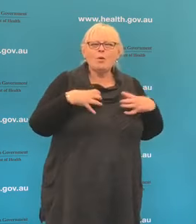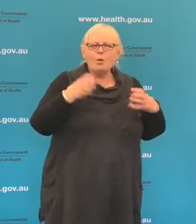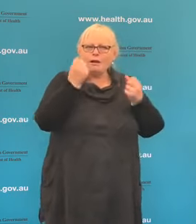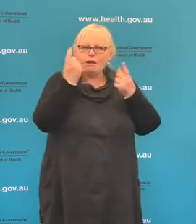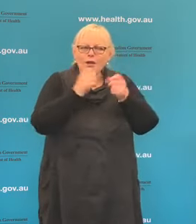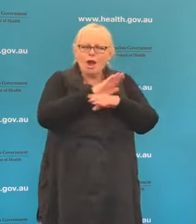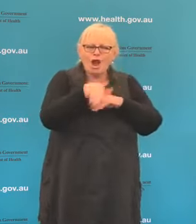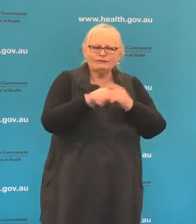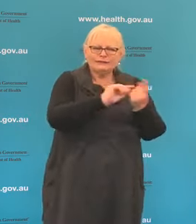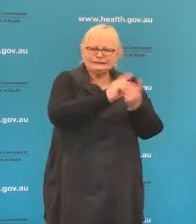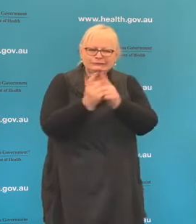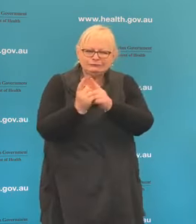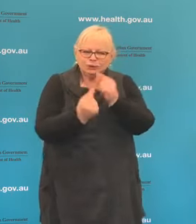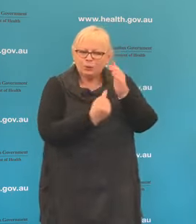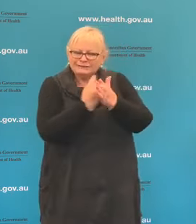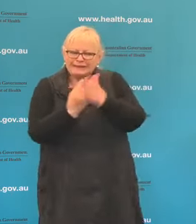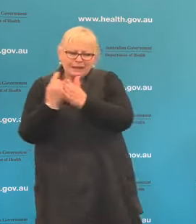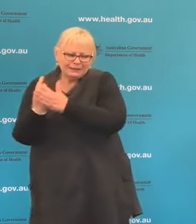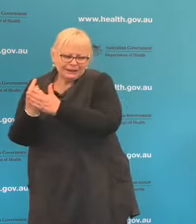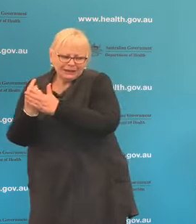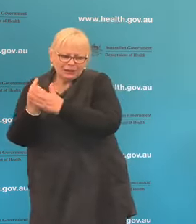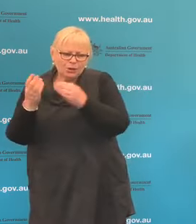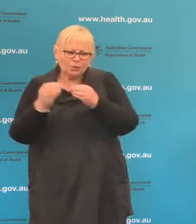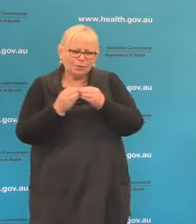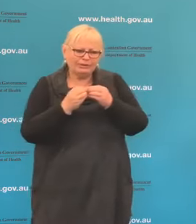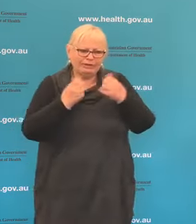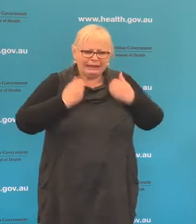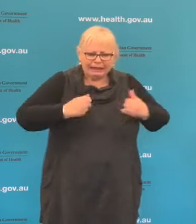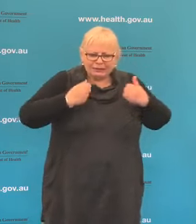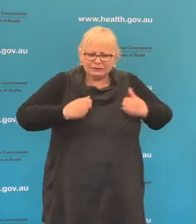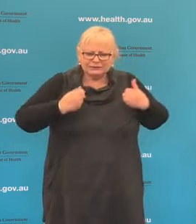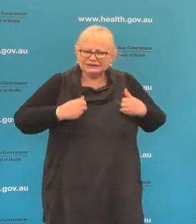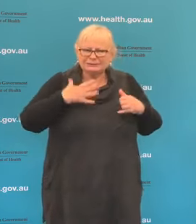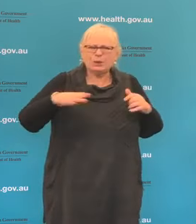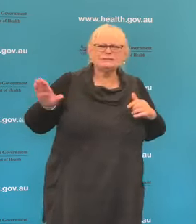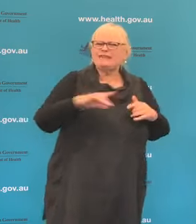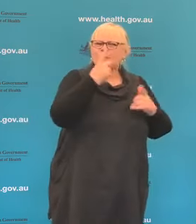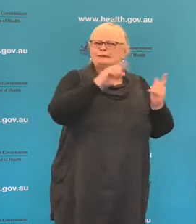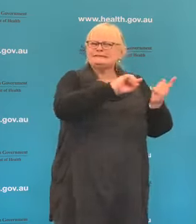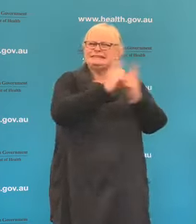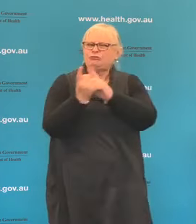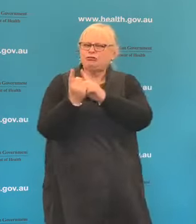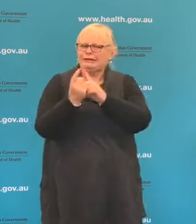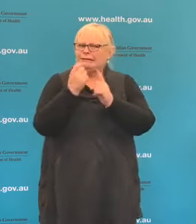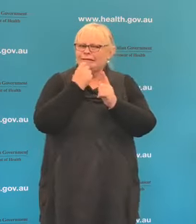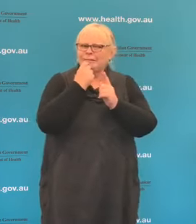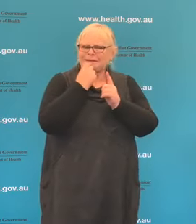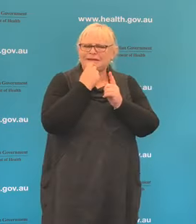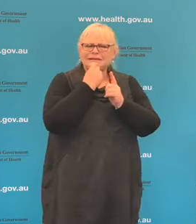different patterns of illness that COVID-19 causes, to see where it will